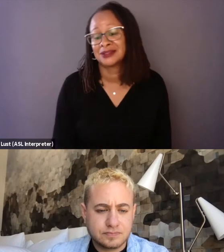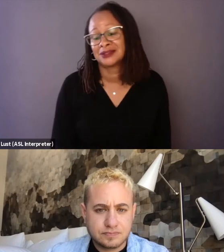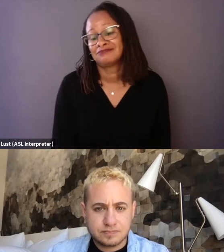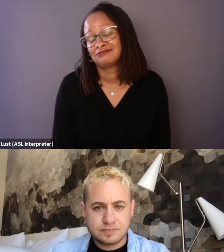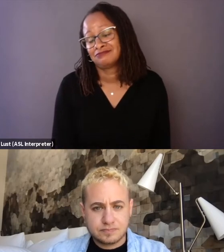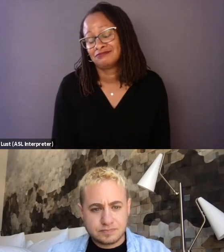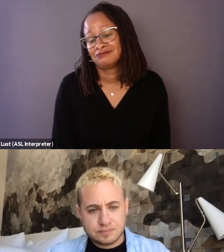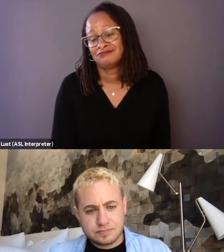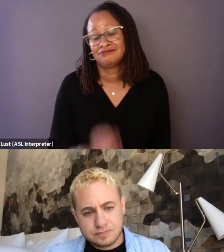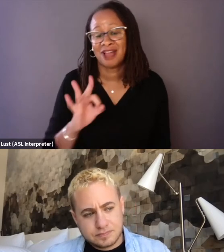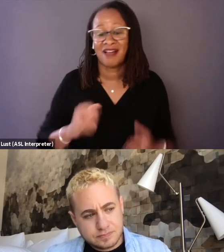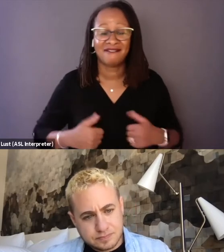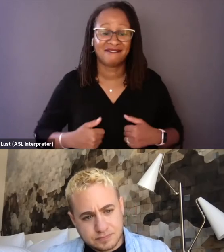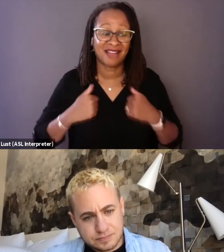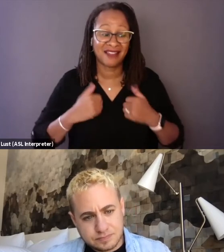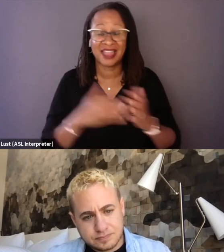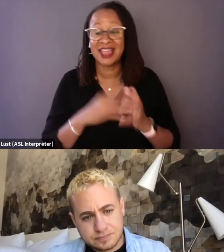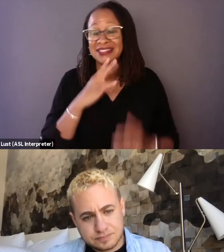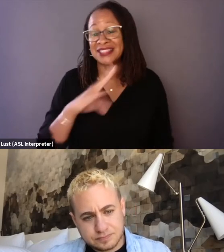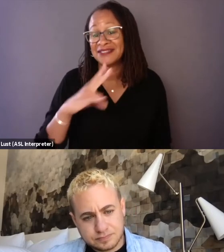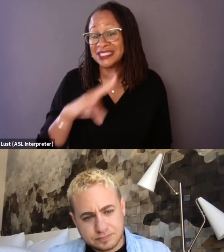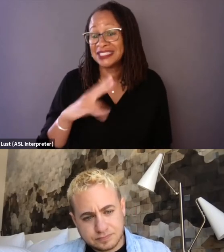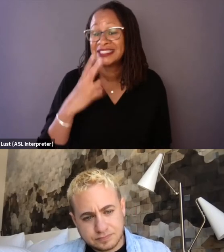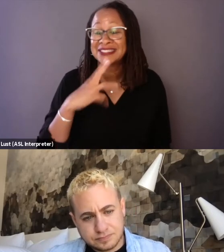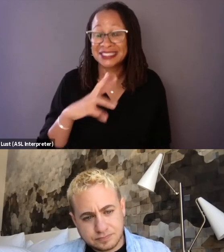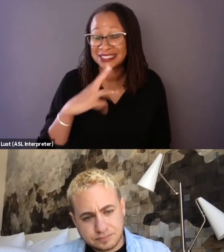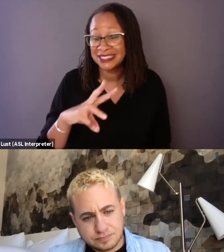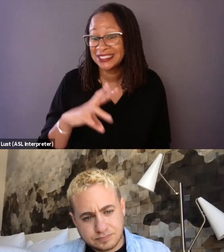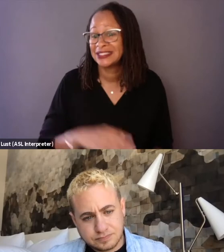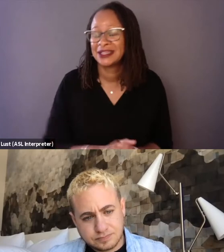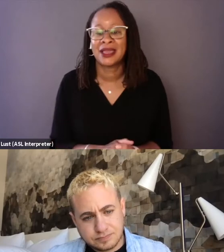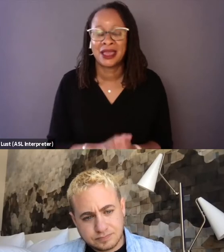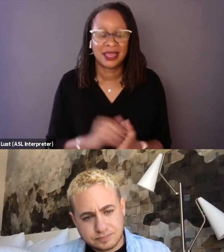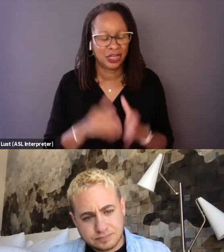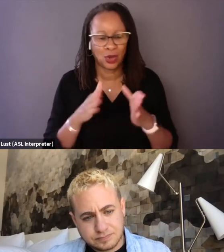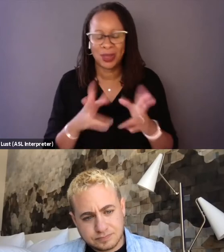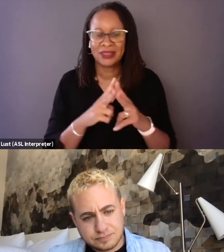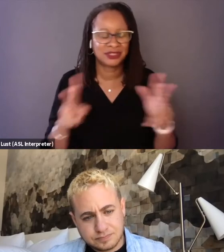life at 17, 16-years-old in a way that was really profound to experience.